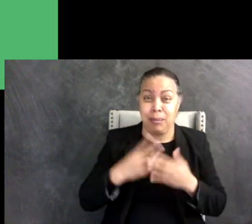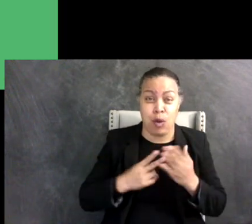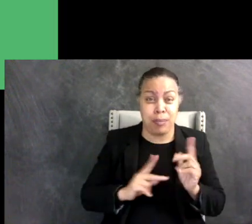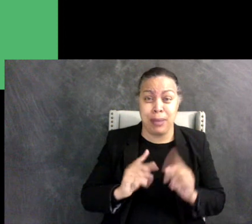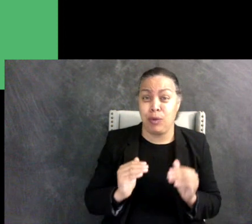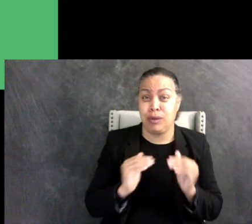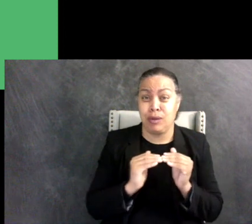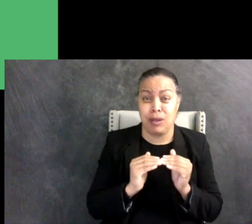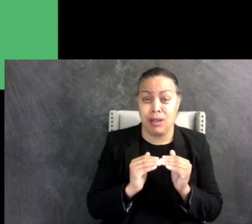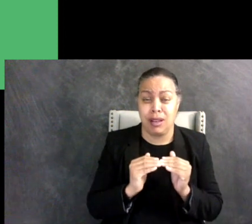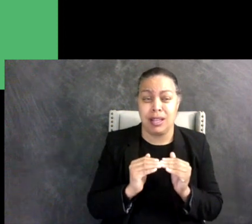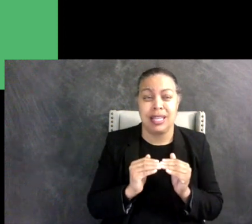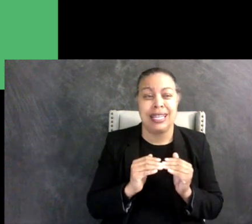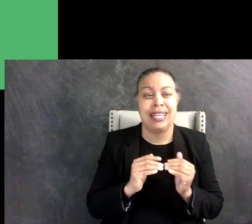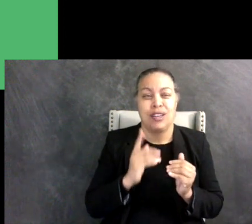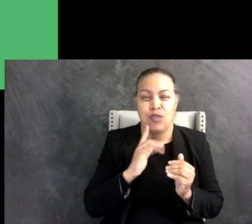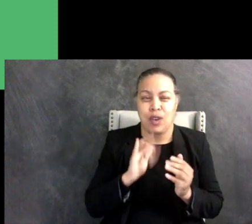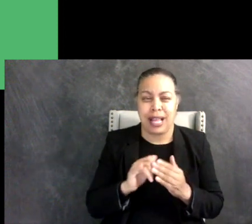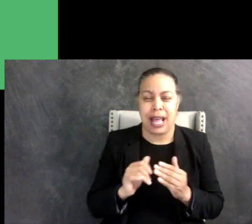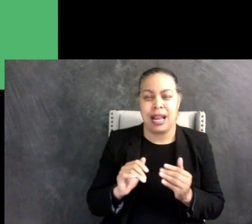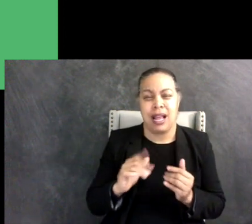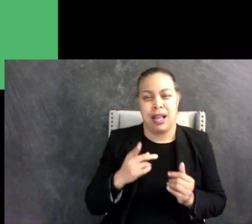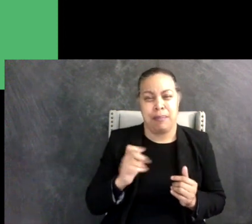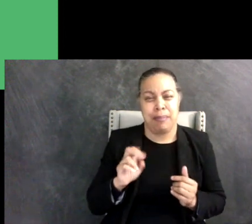in this sense a peer-body relationship feels like you have a parasite